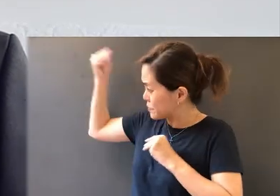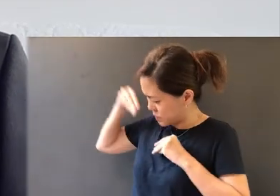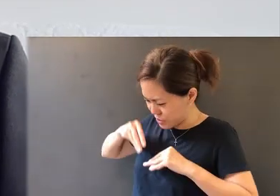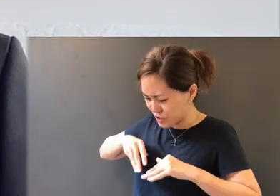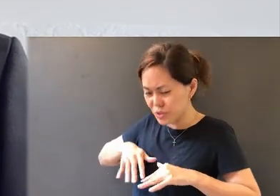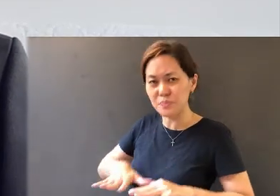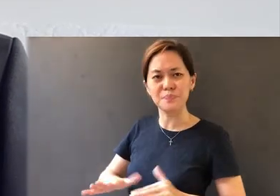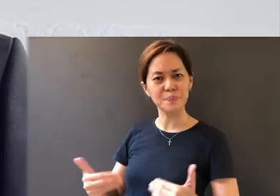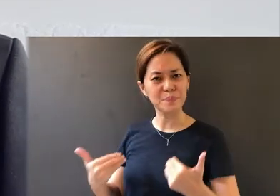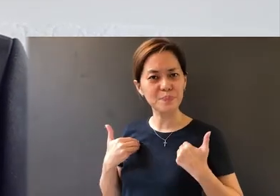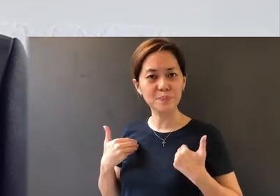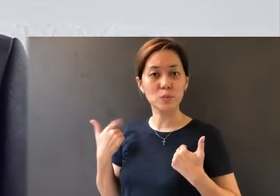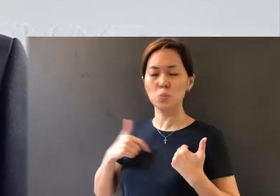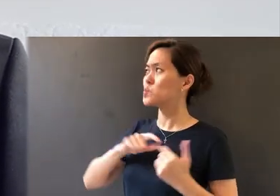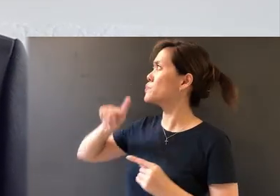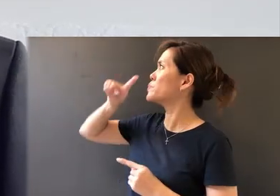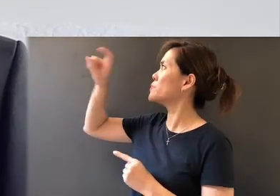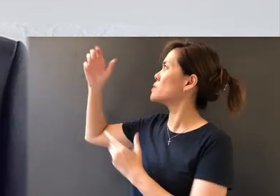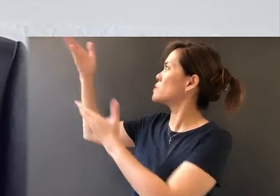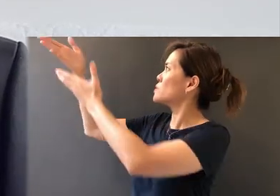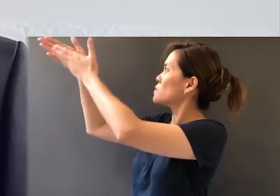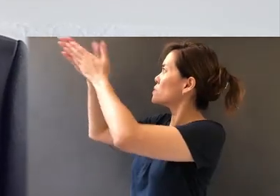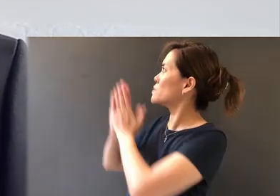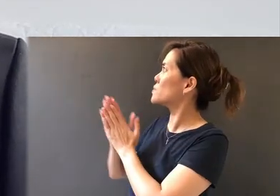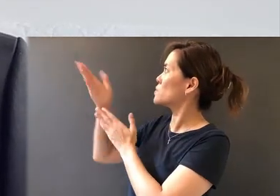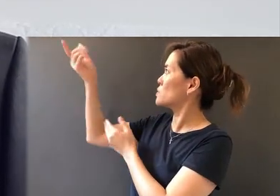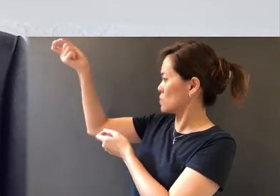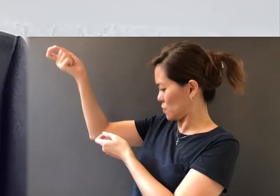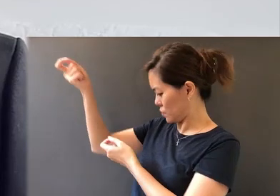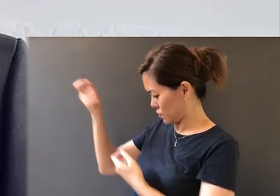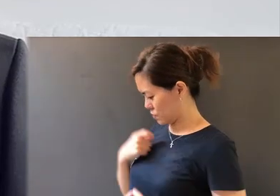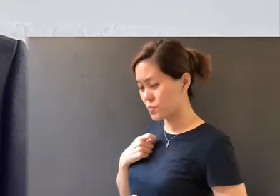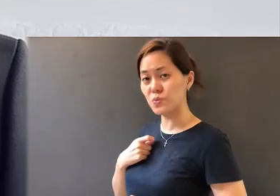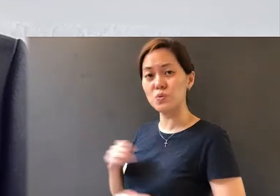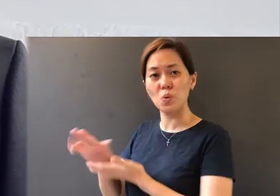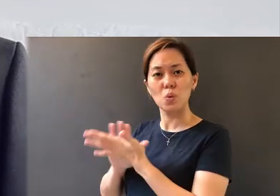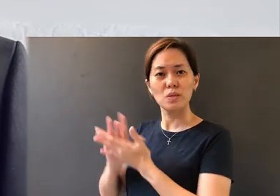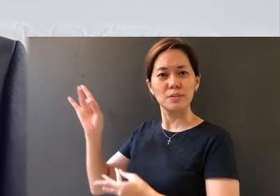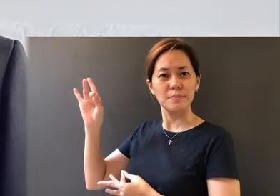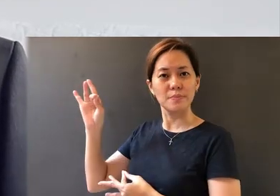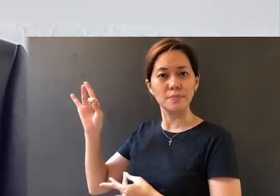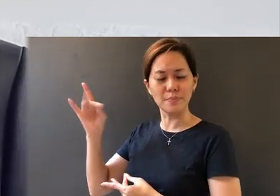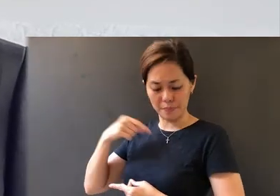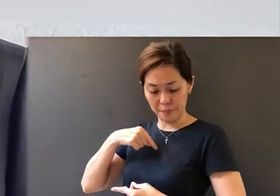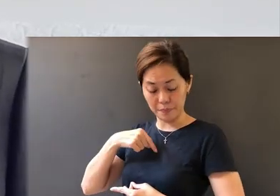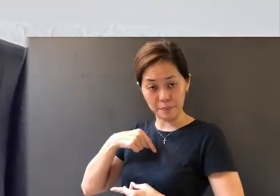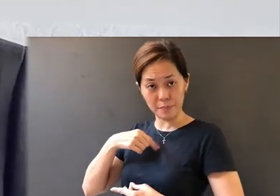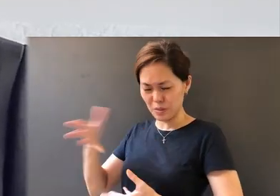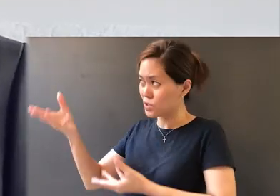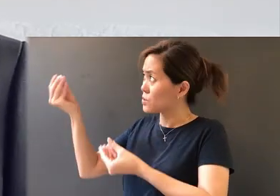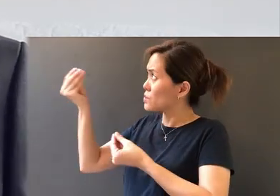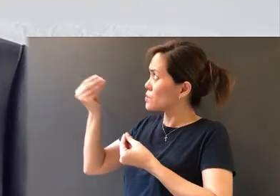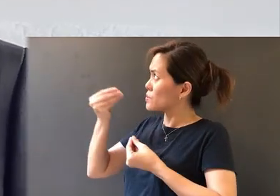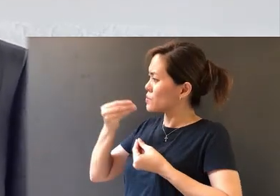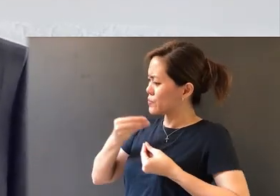And we ask the Lord to grant us His Holy Spirit that is in us to connect